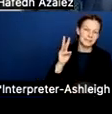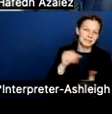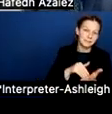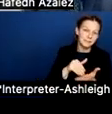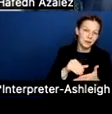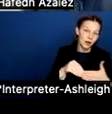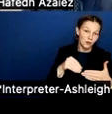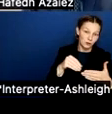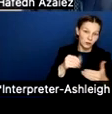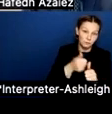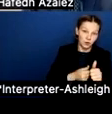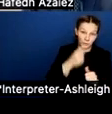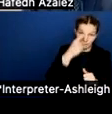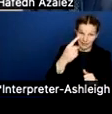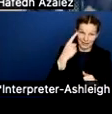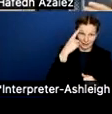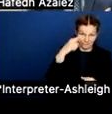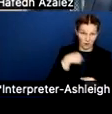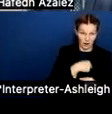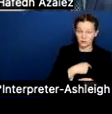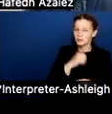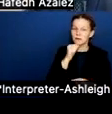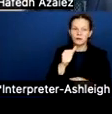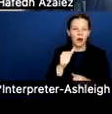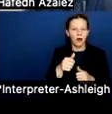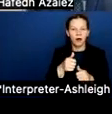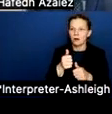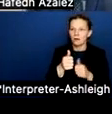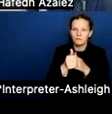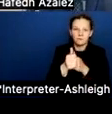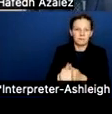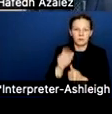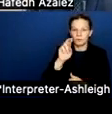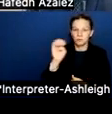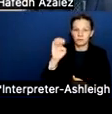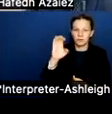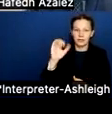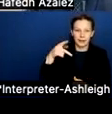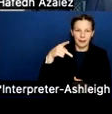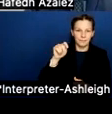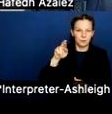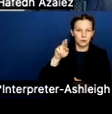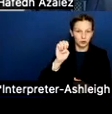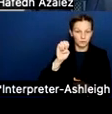it's not subject to recapture. In other words, if we collect the $6 million for that golden penny in our district,